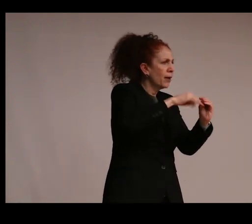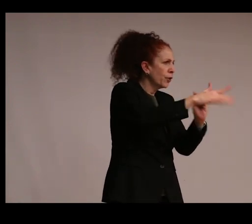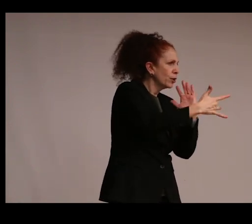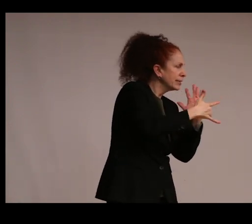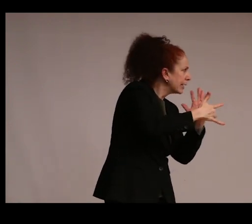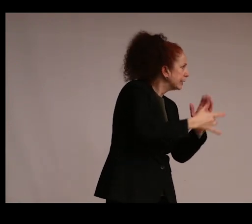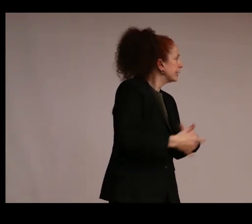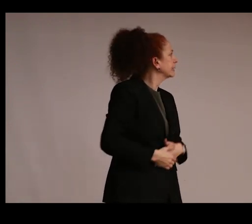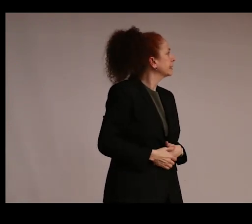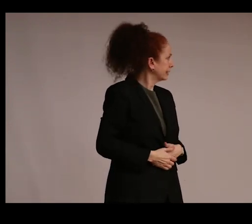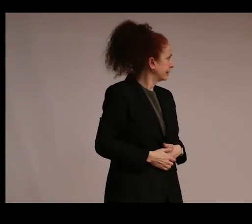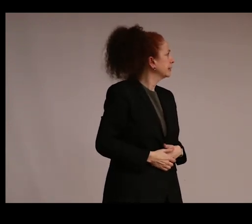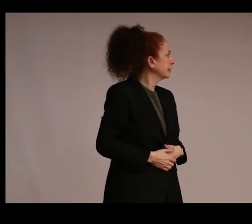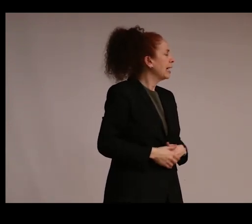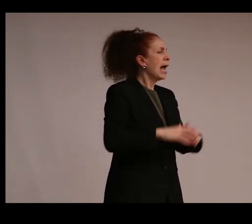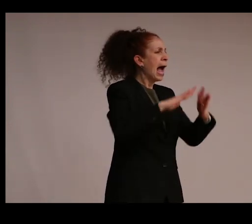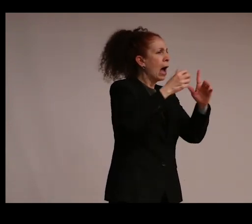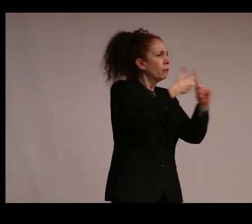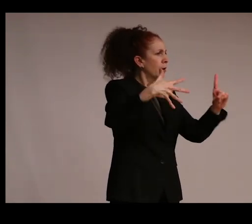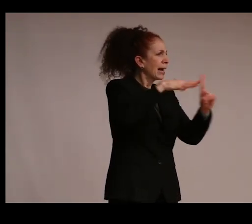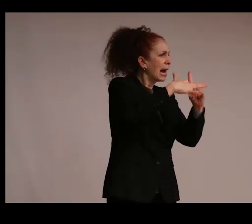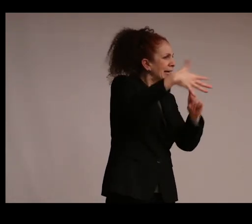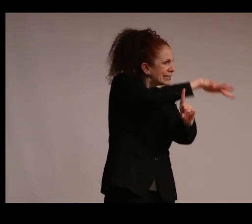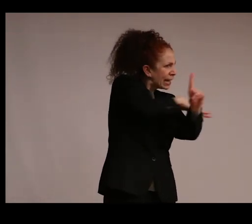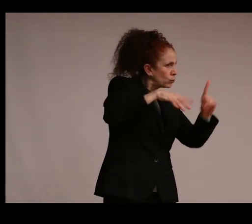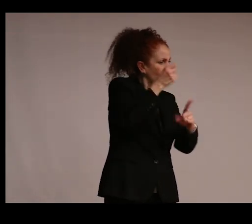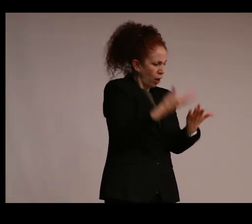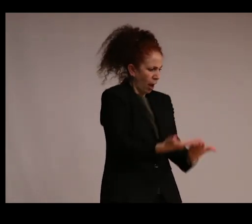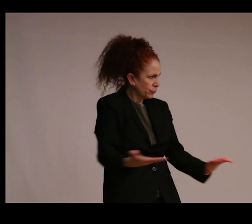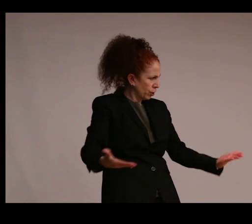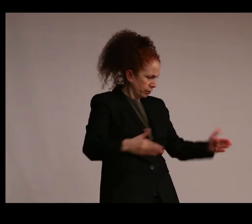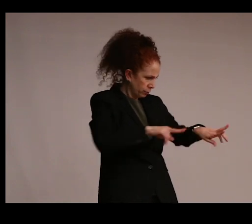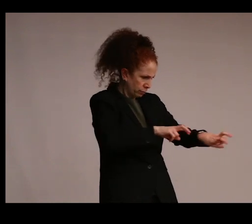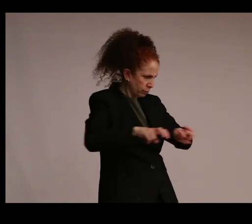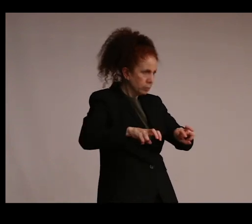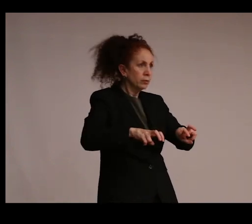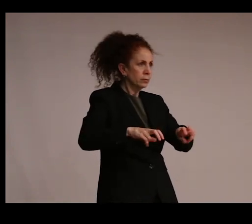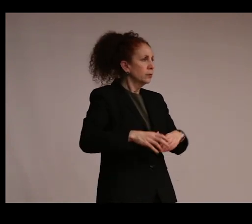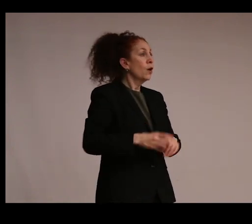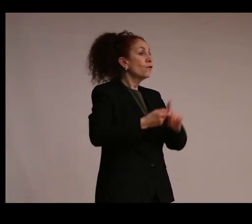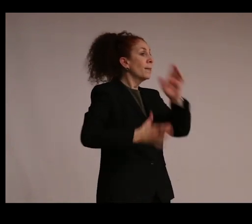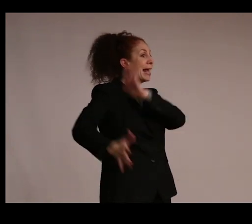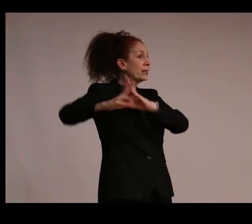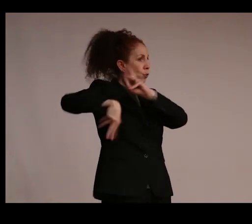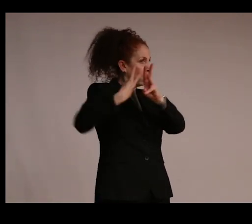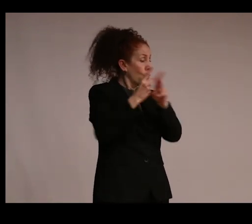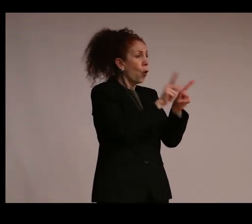help us better contextualize and understand objects from the ancient world and how to think more critically